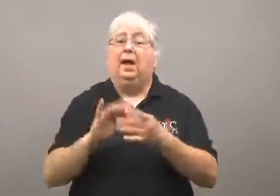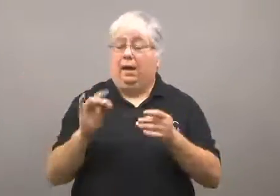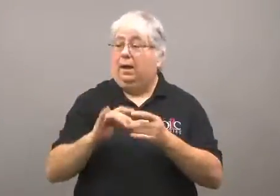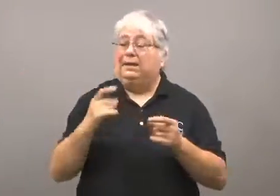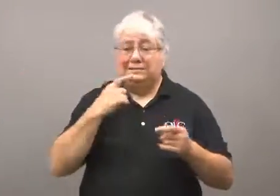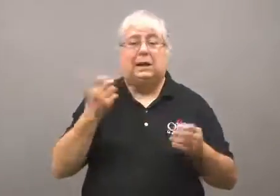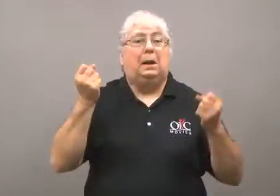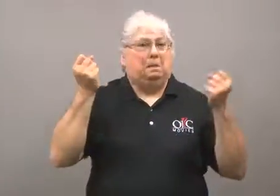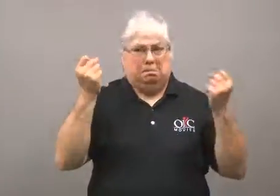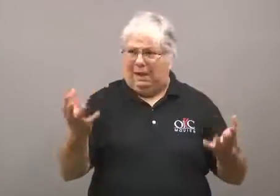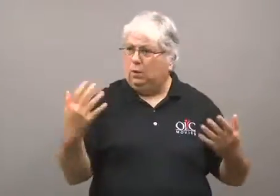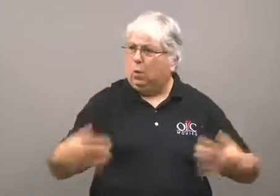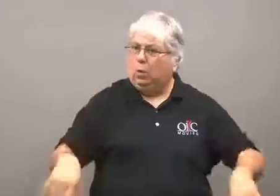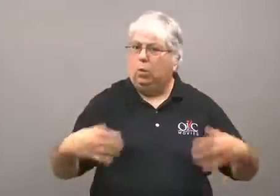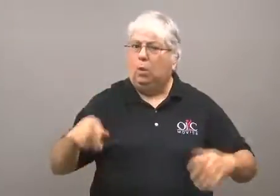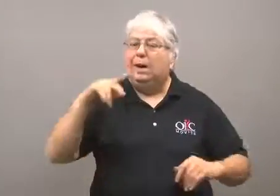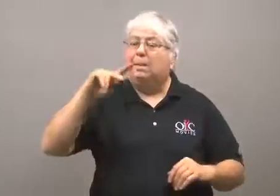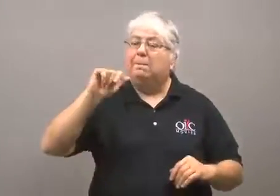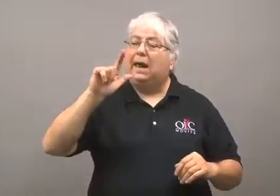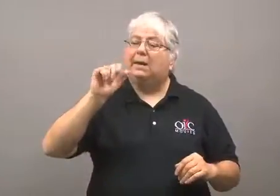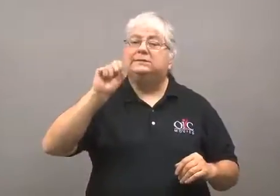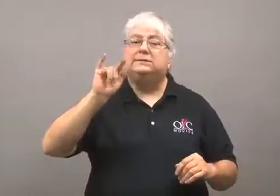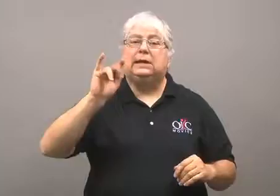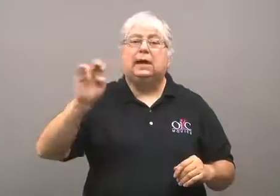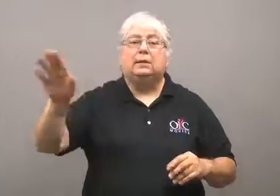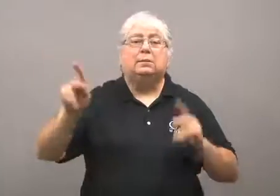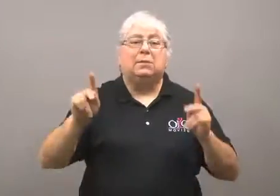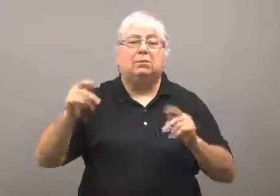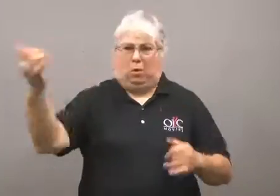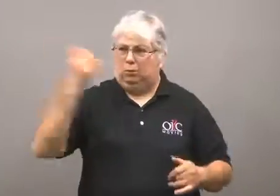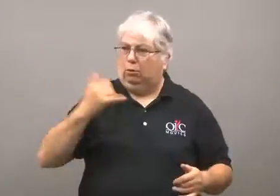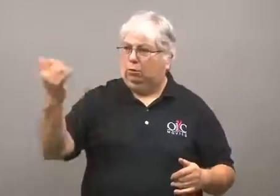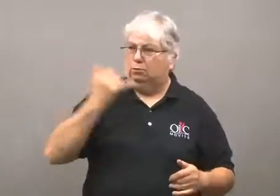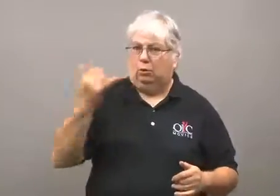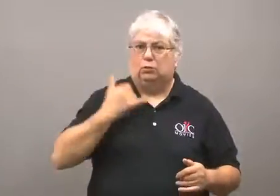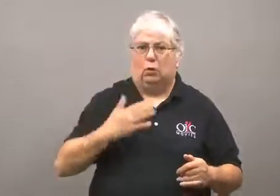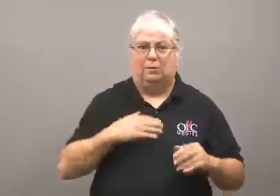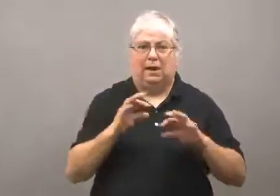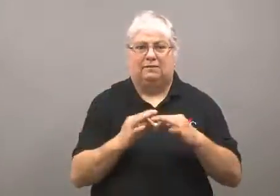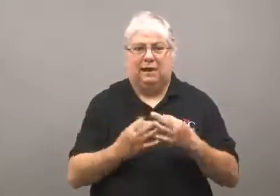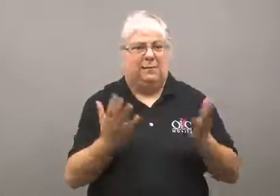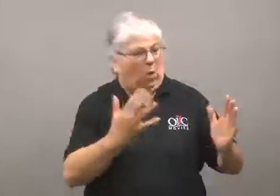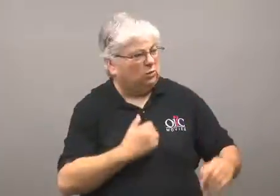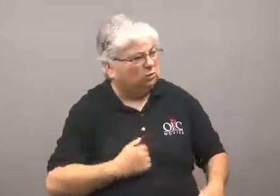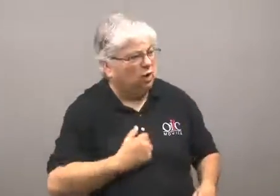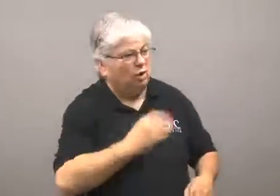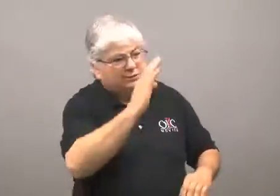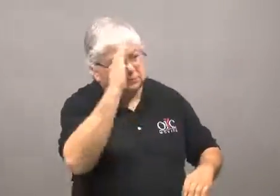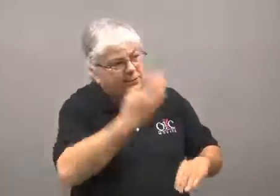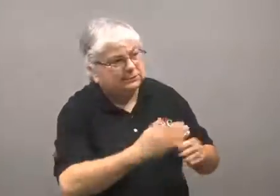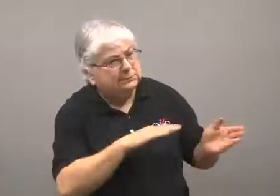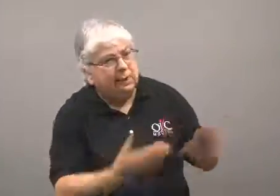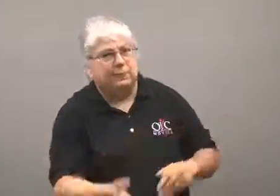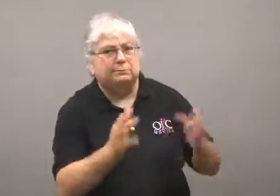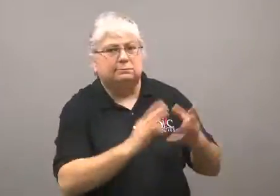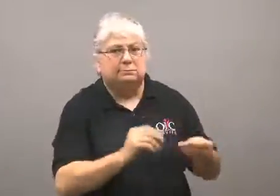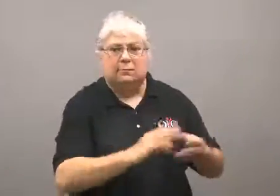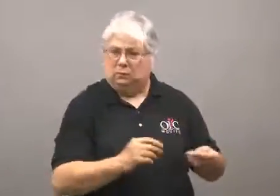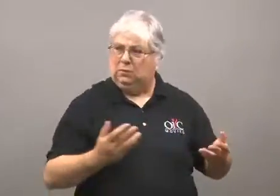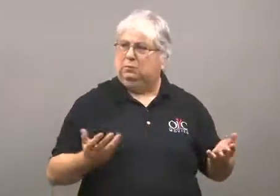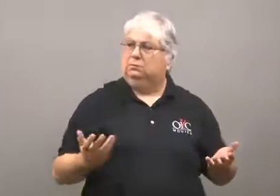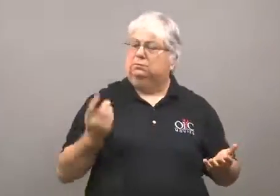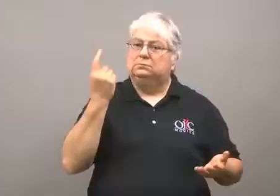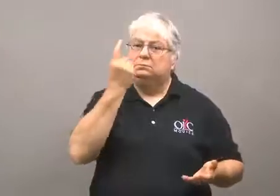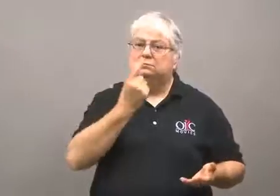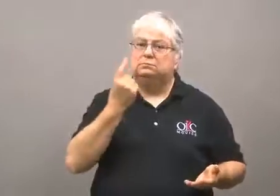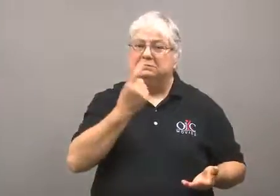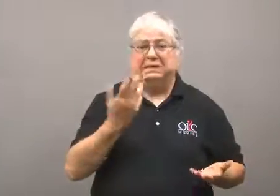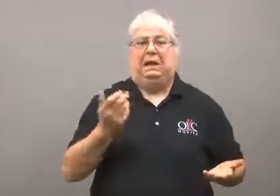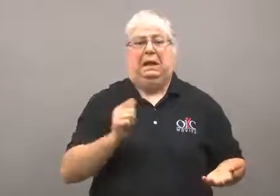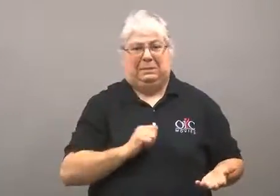said the family received many calls of condolence from Palestinians.